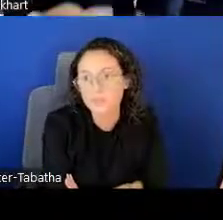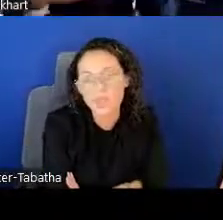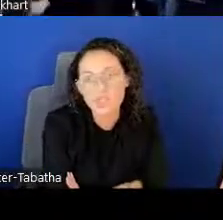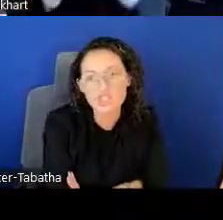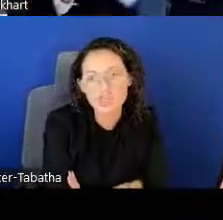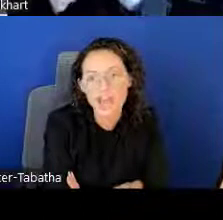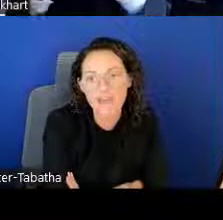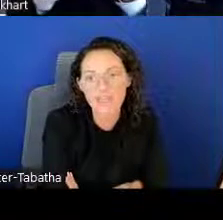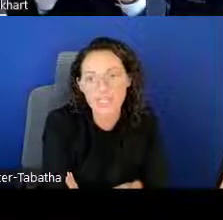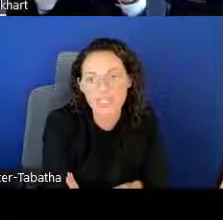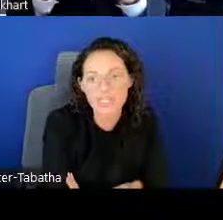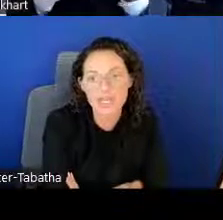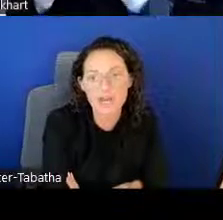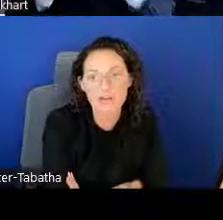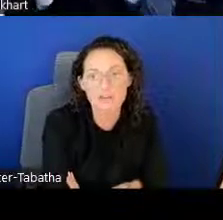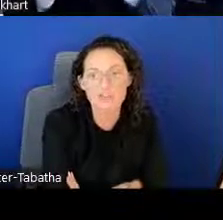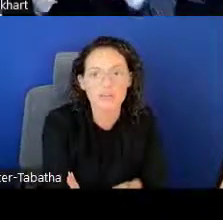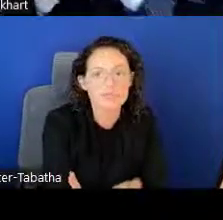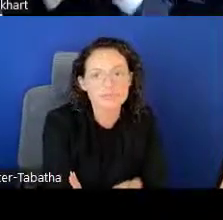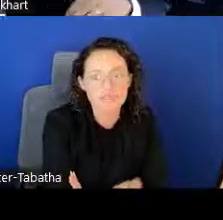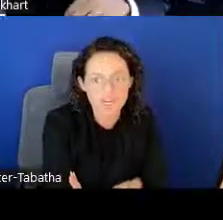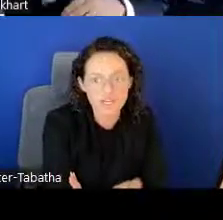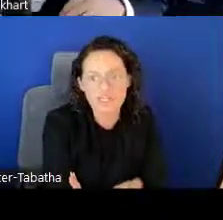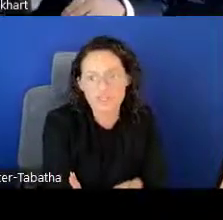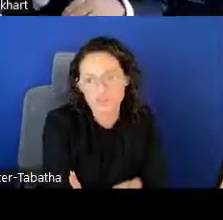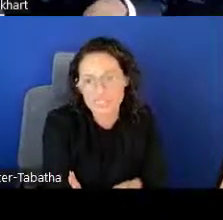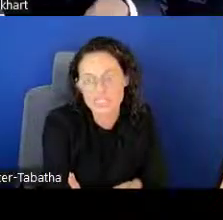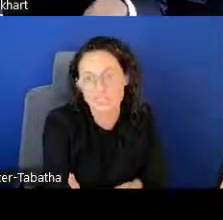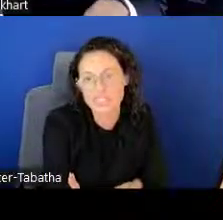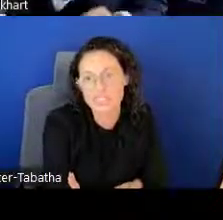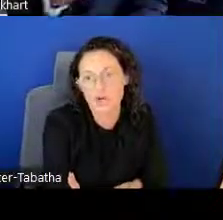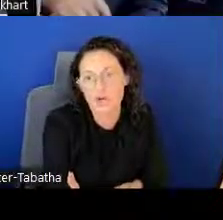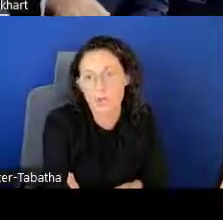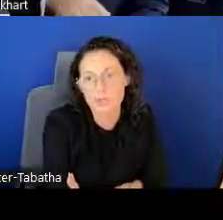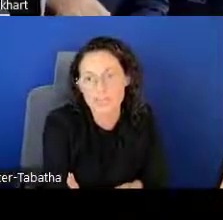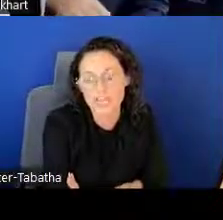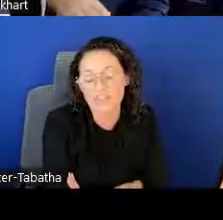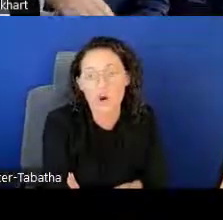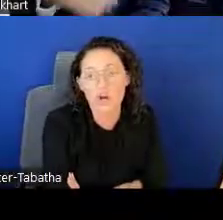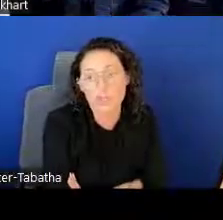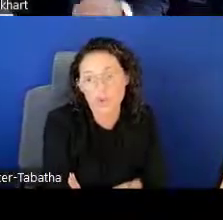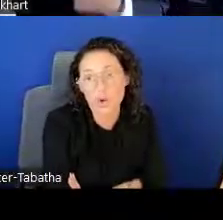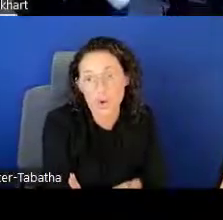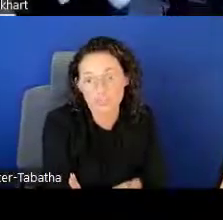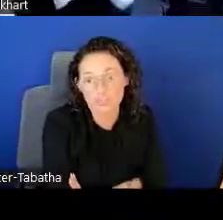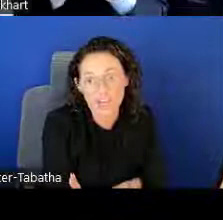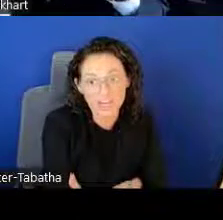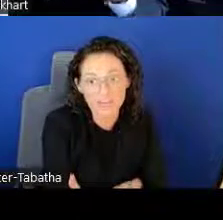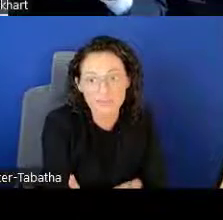We do have a list of various degrees that are listed on our website that are also qualifying.